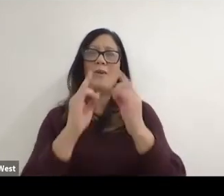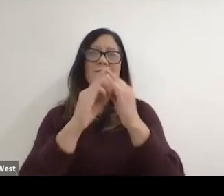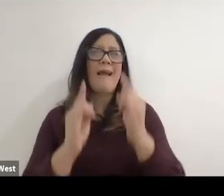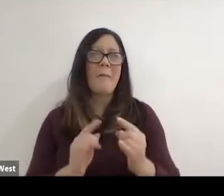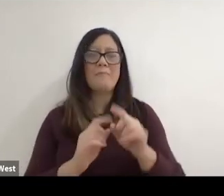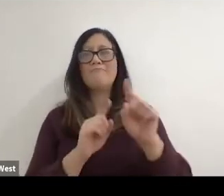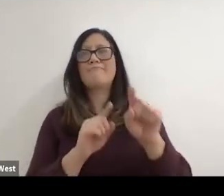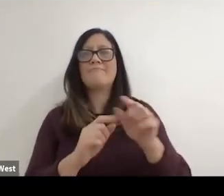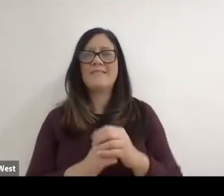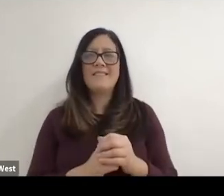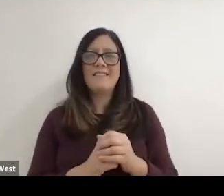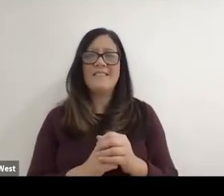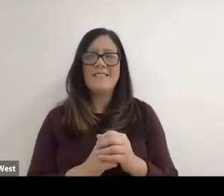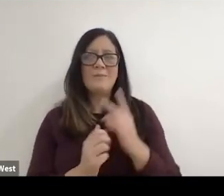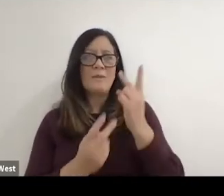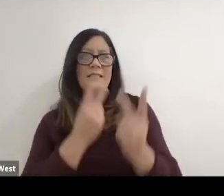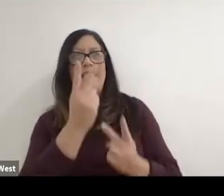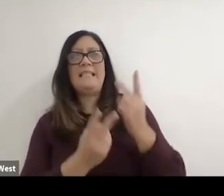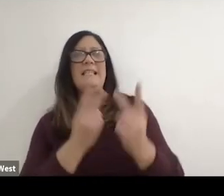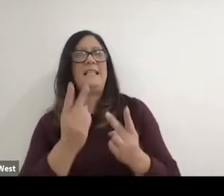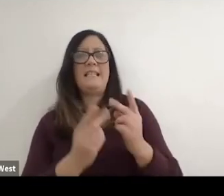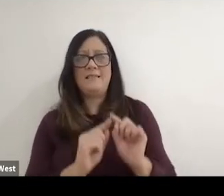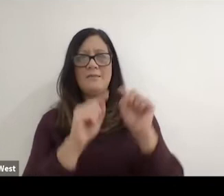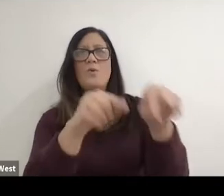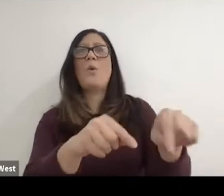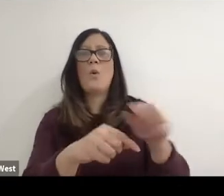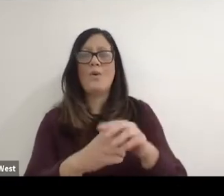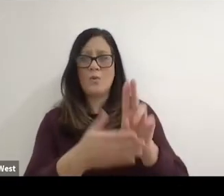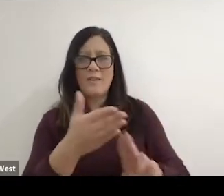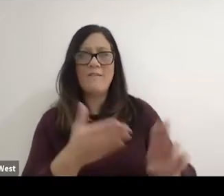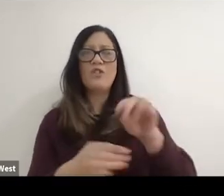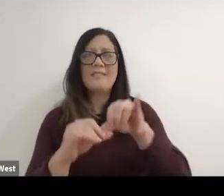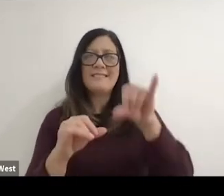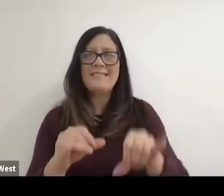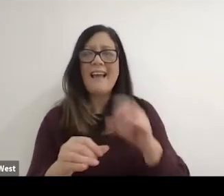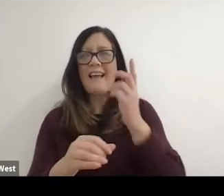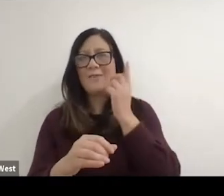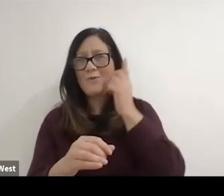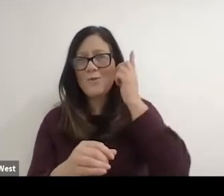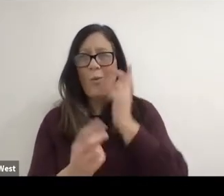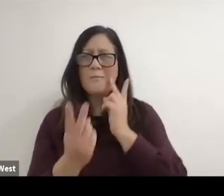And so you know, just that subtle messaging of being there on campus, staying in the dorm,